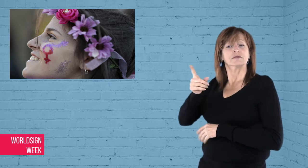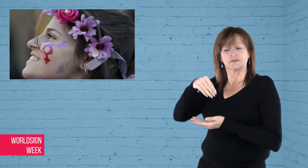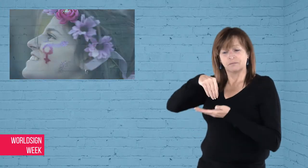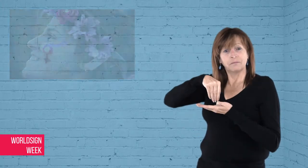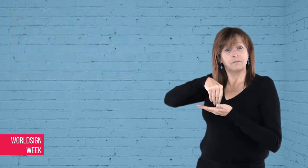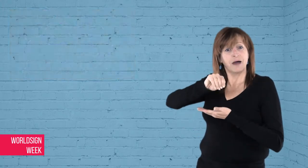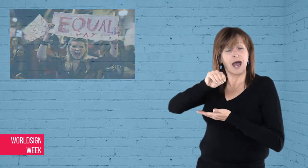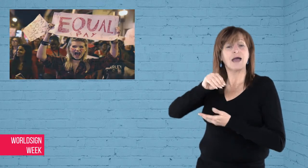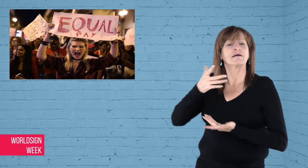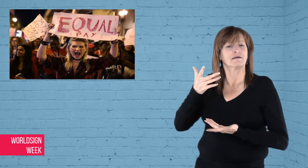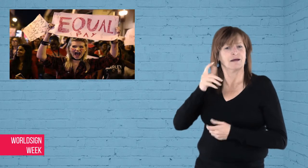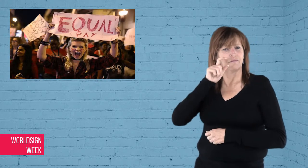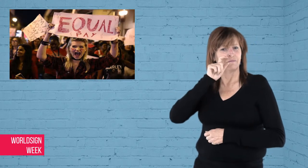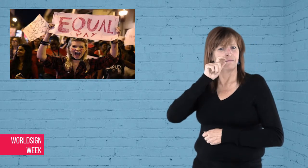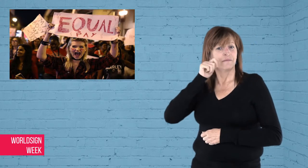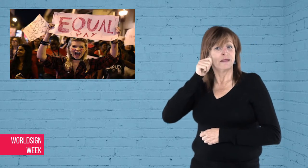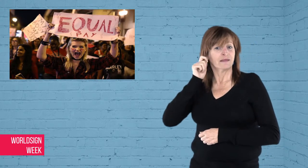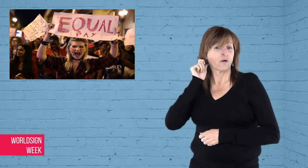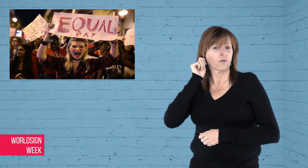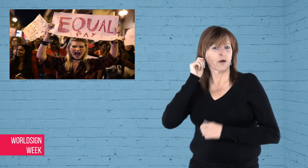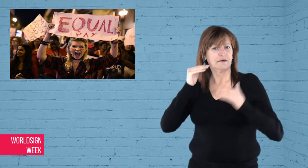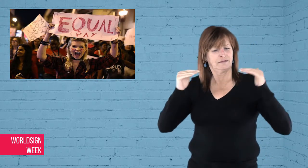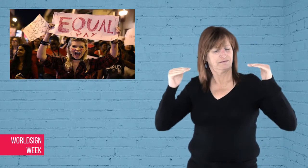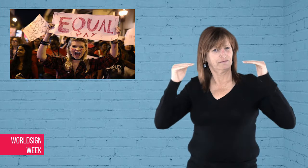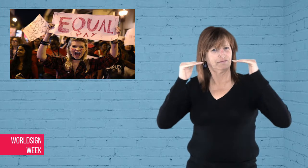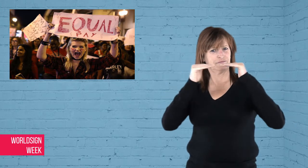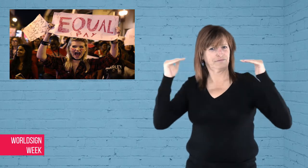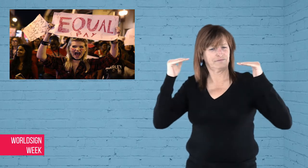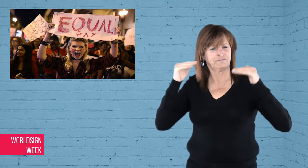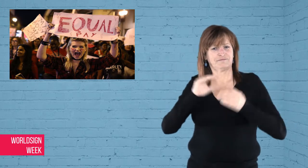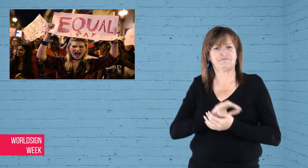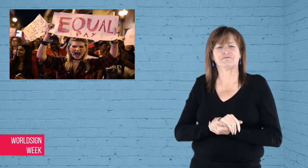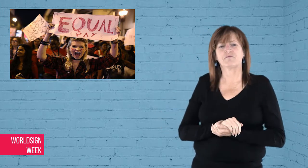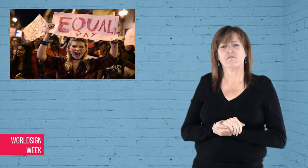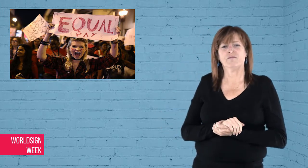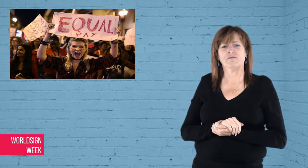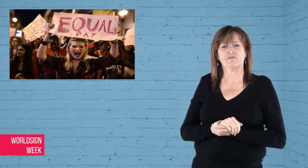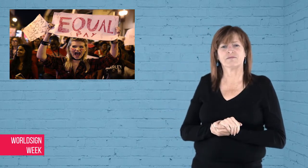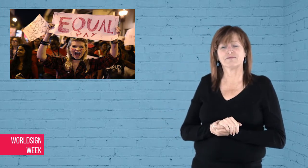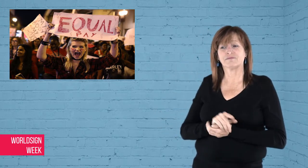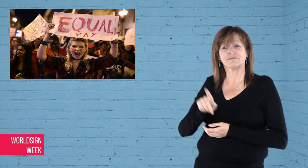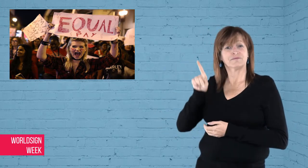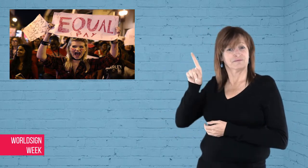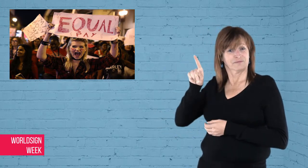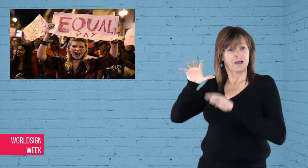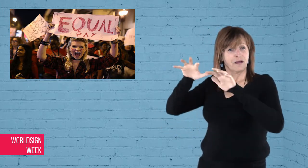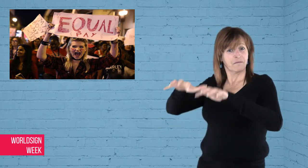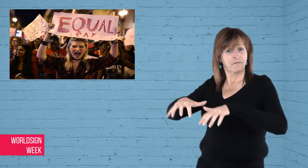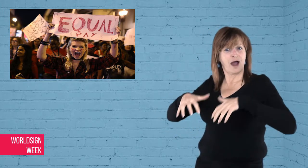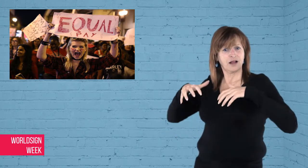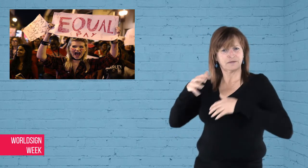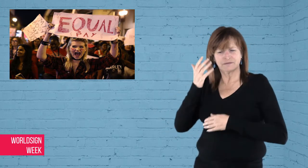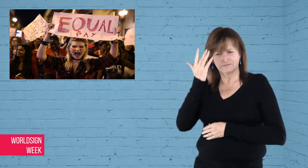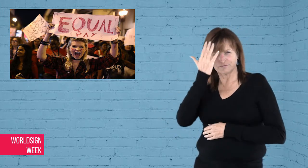employers to pay men and women equally. Their parliament is considering